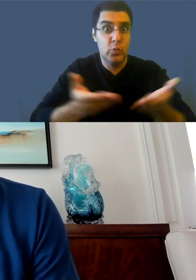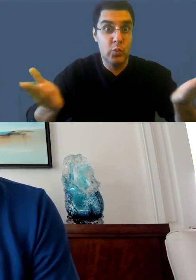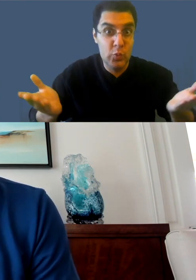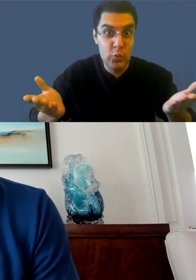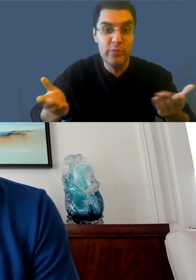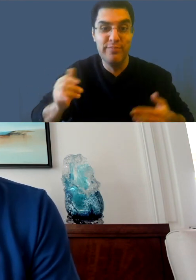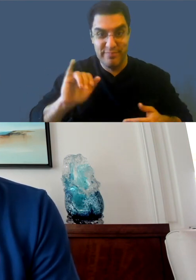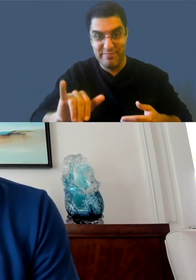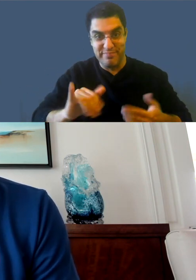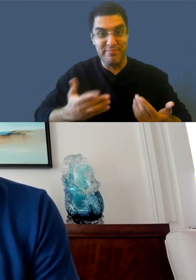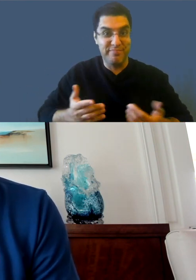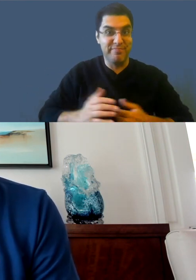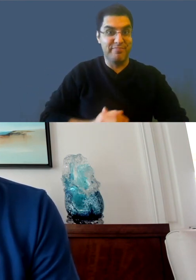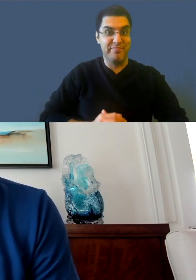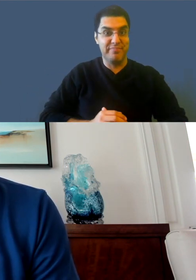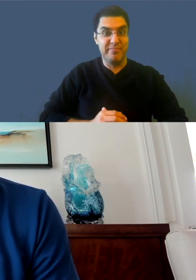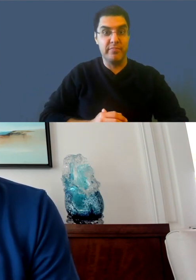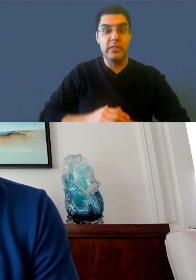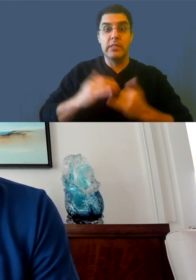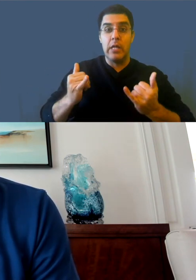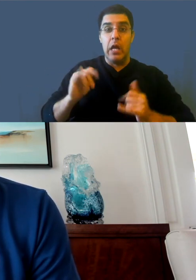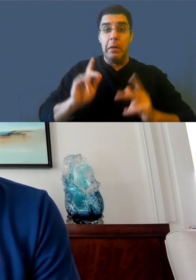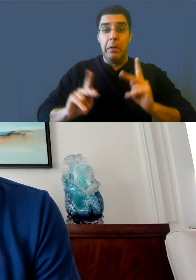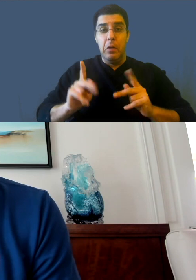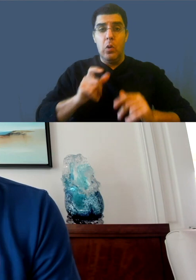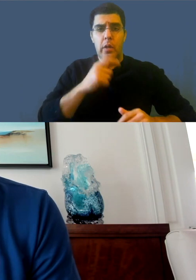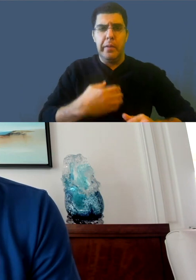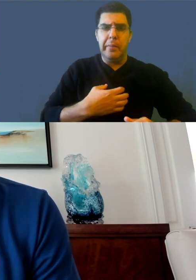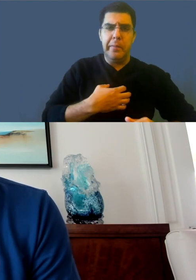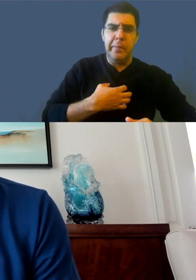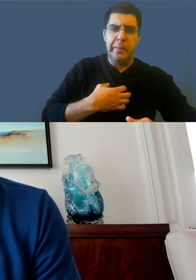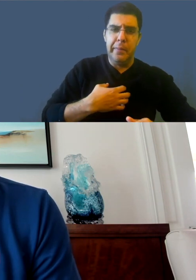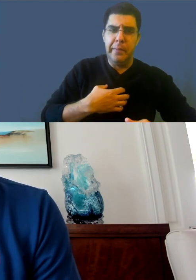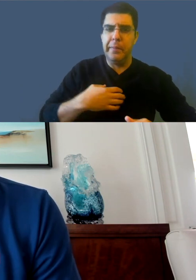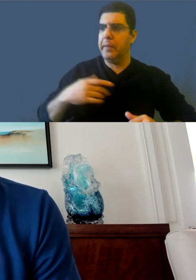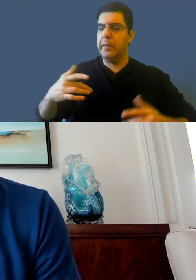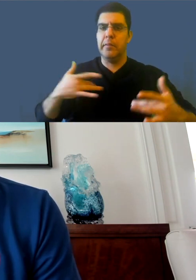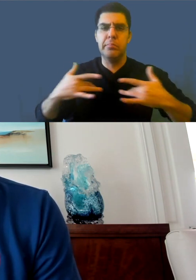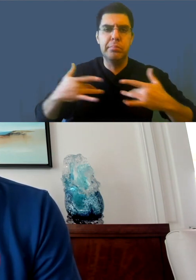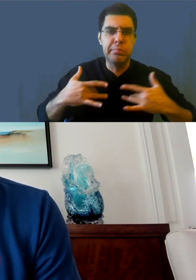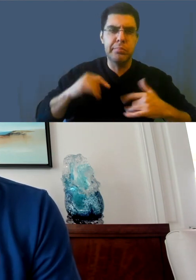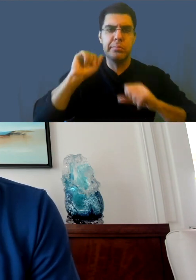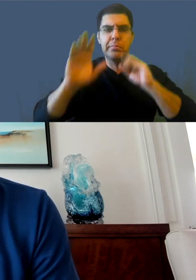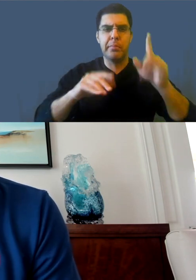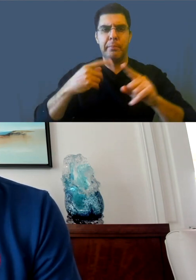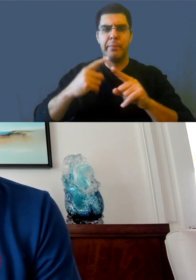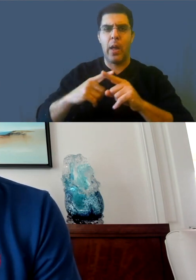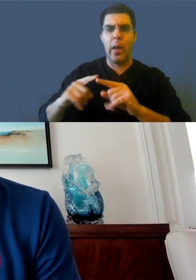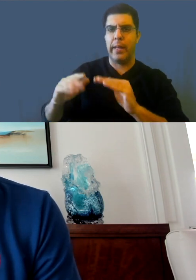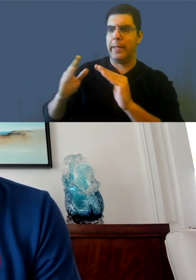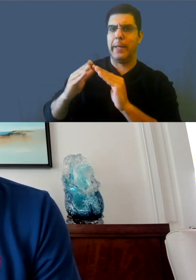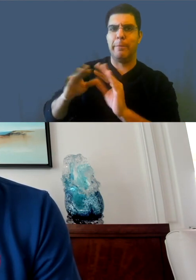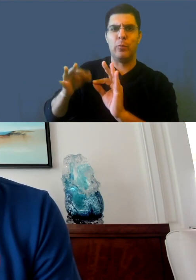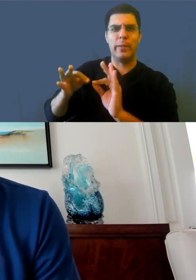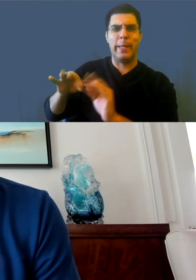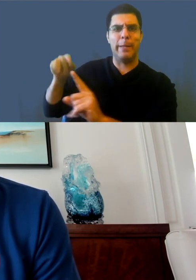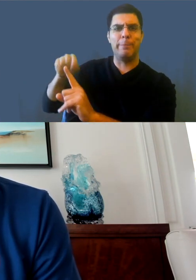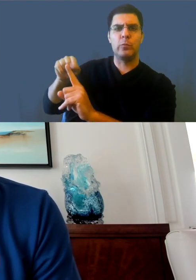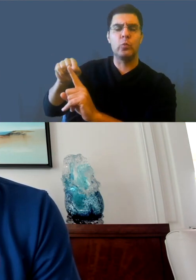the third party, our payment for the third parties. So that until that's there creators have another option